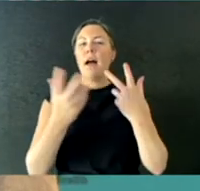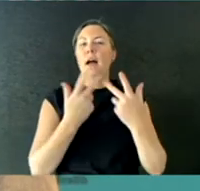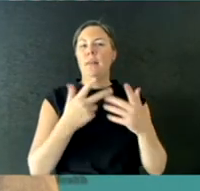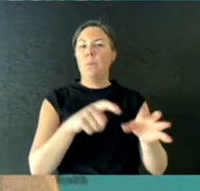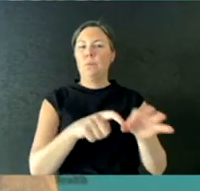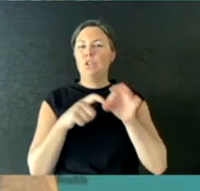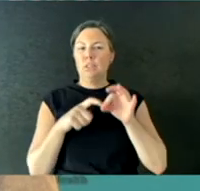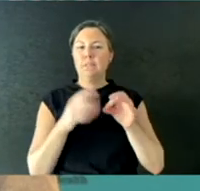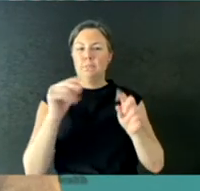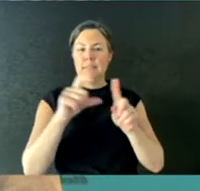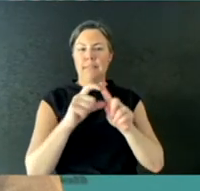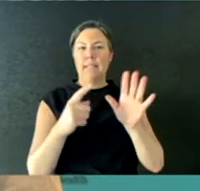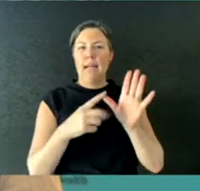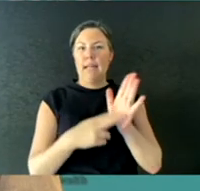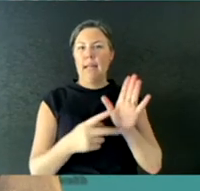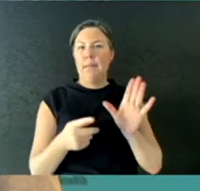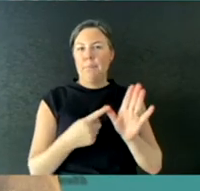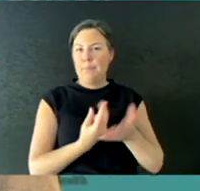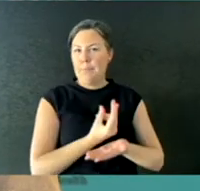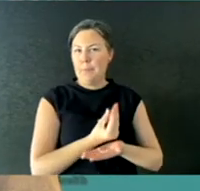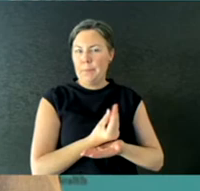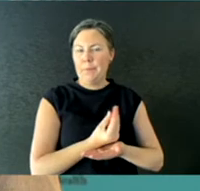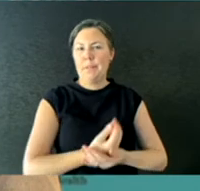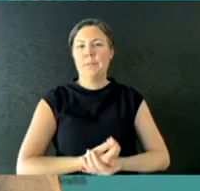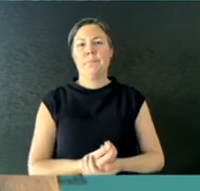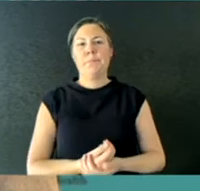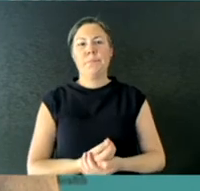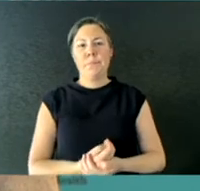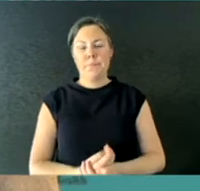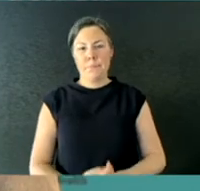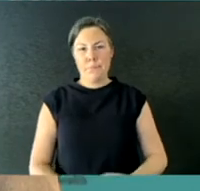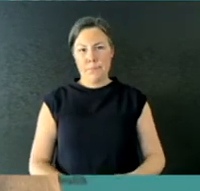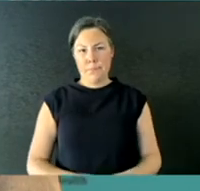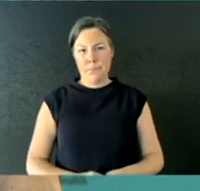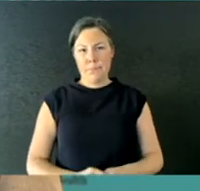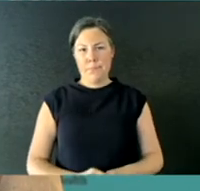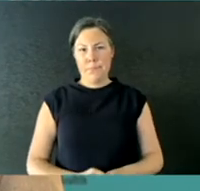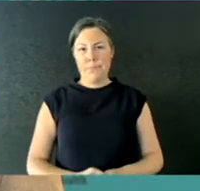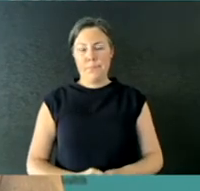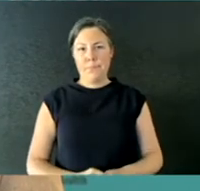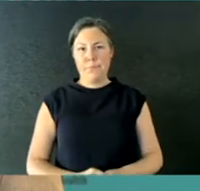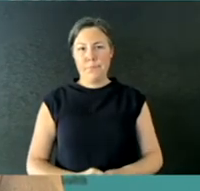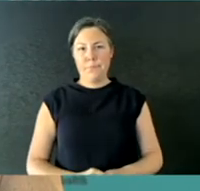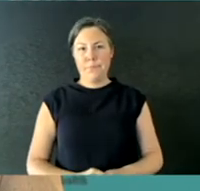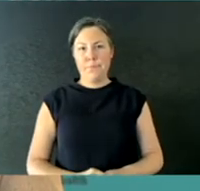So, the latest AHPPC guidance on PPE states that fit testing is the minimum standard for